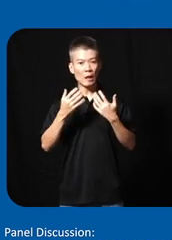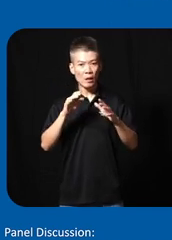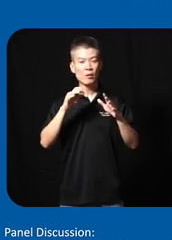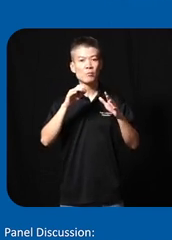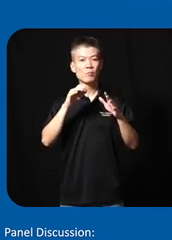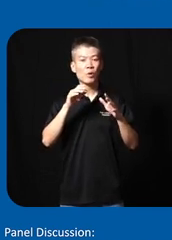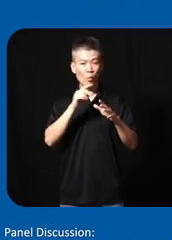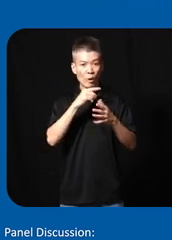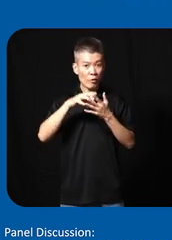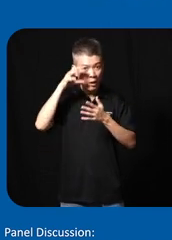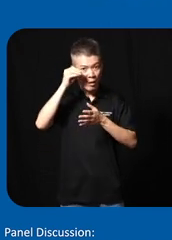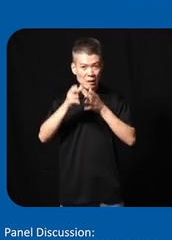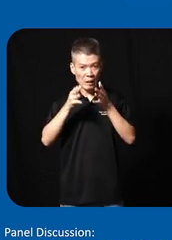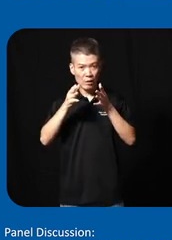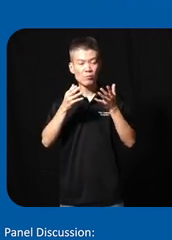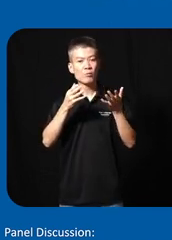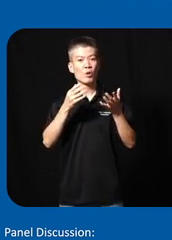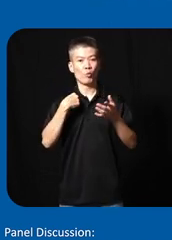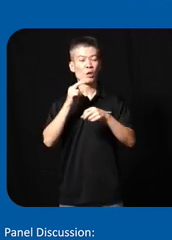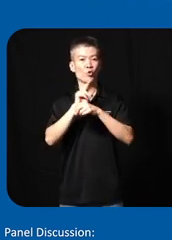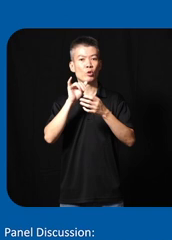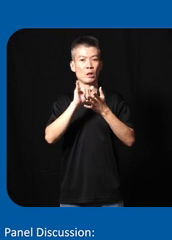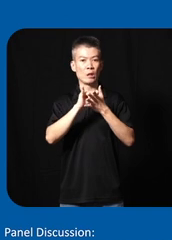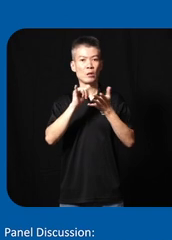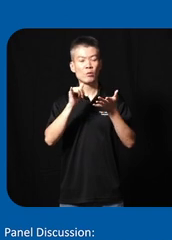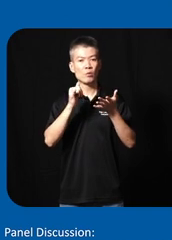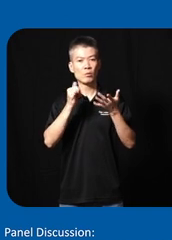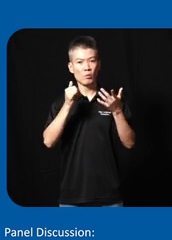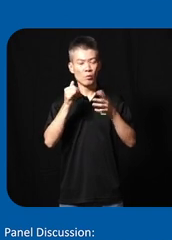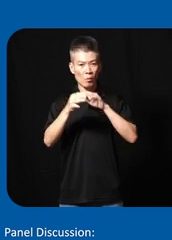they uh when they learn sign language they will use this uh visual based information